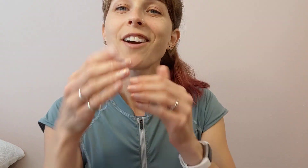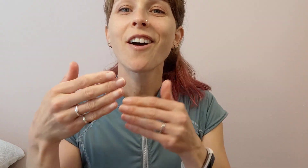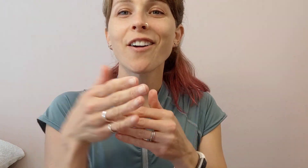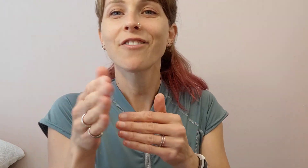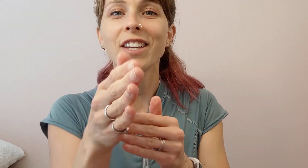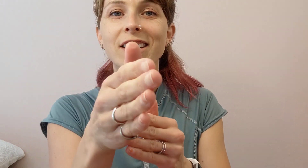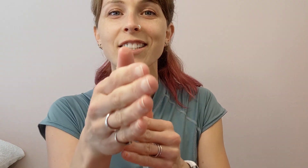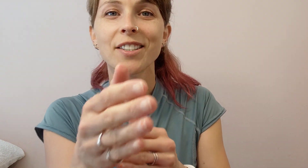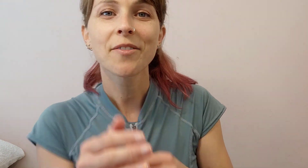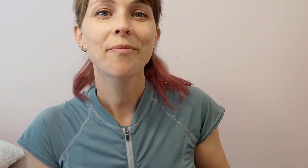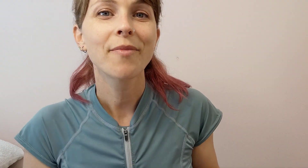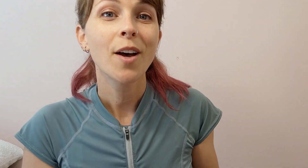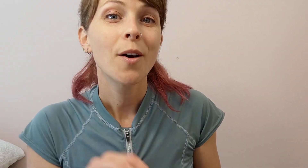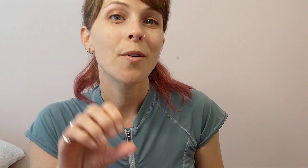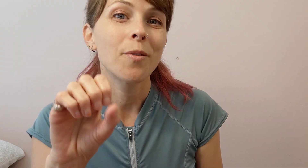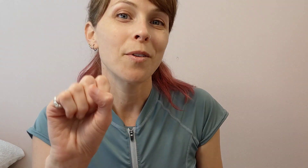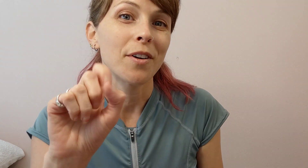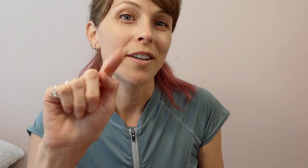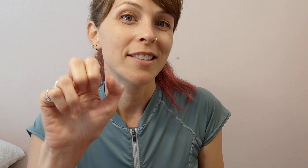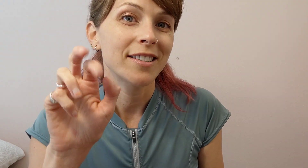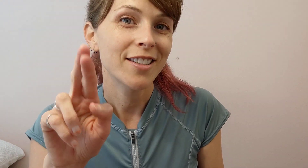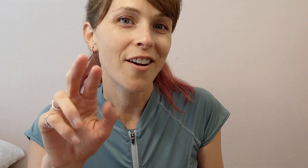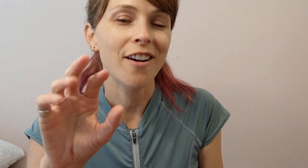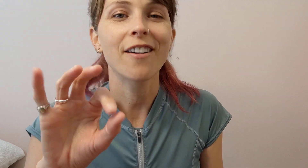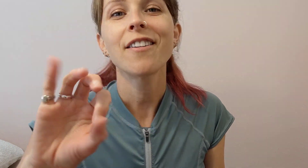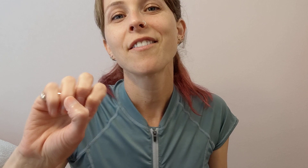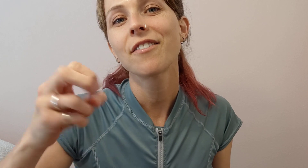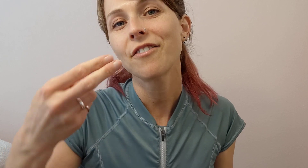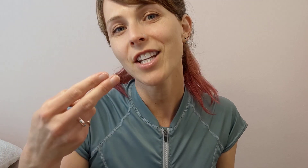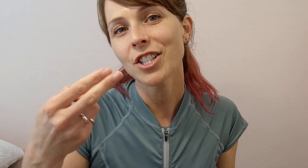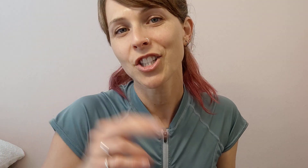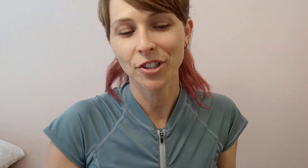Starfish or (fingerspells s-t-a-r f-i-s-h).